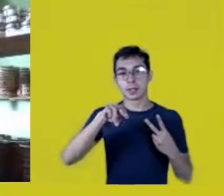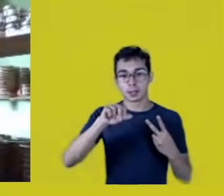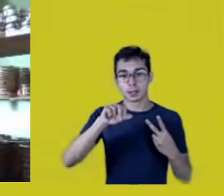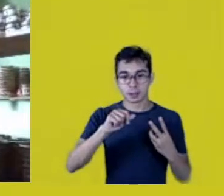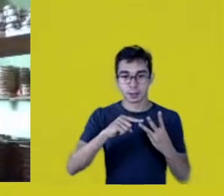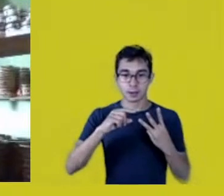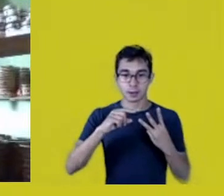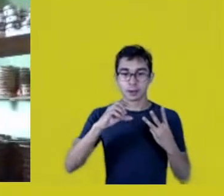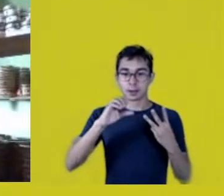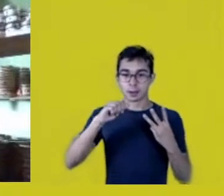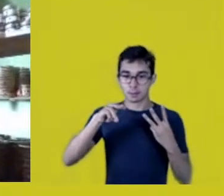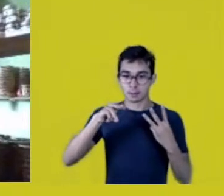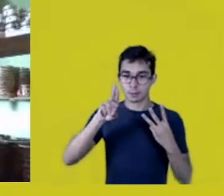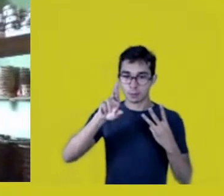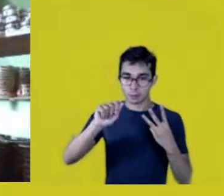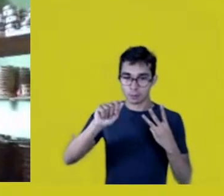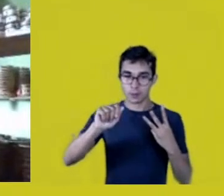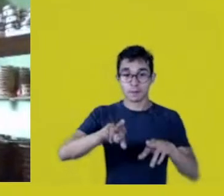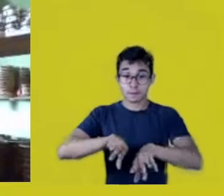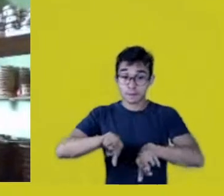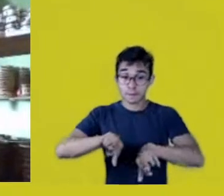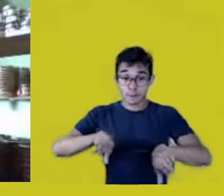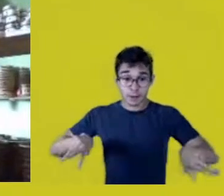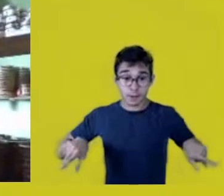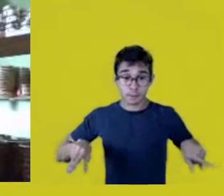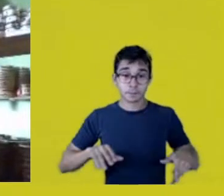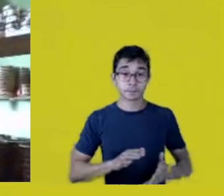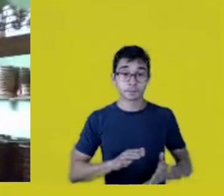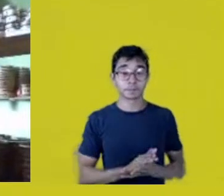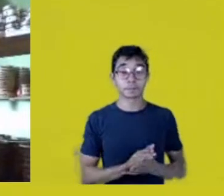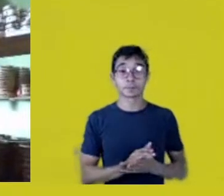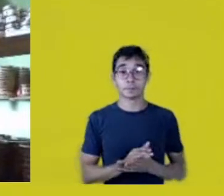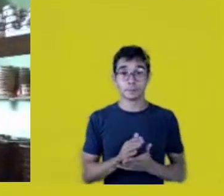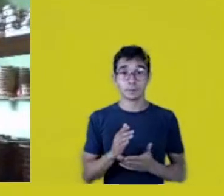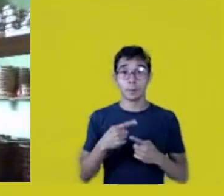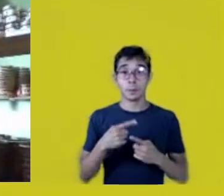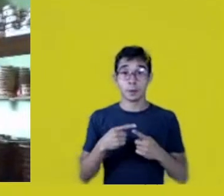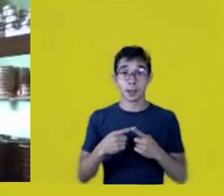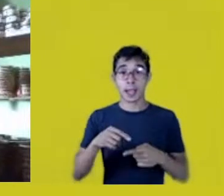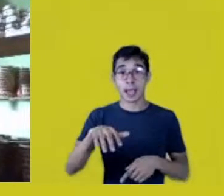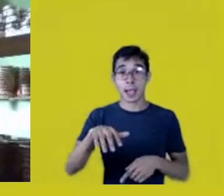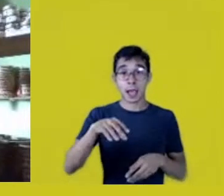and many of them no longer had the awareness that they were